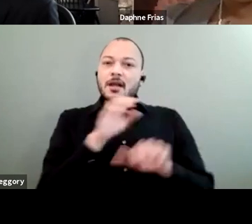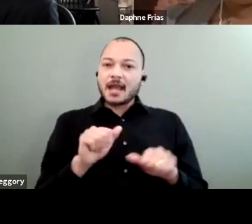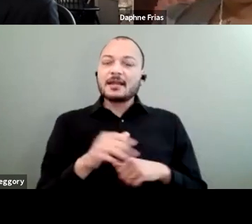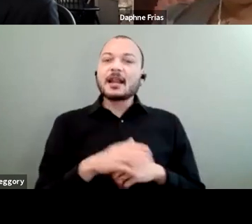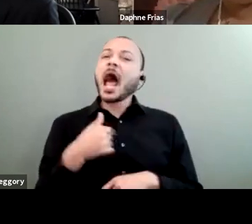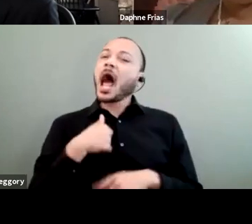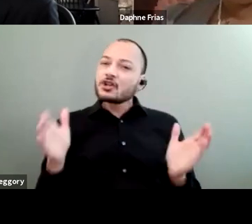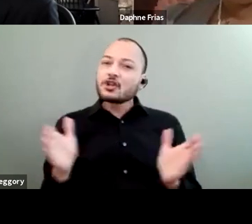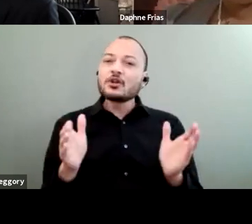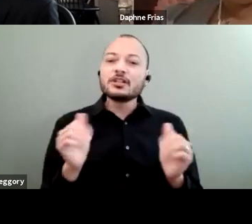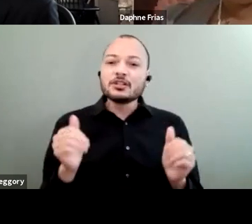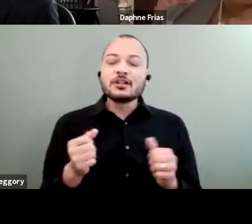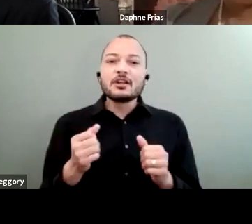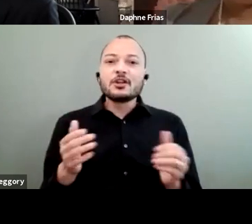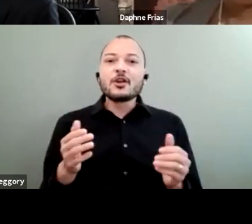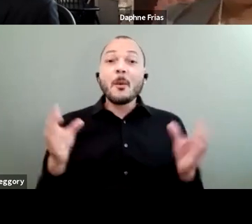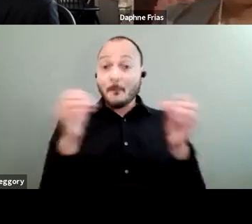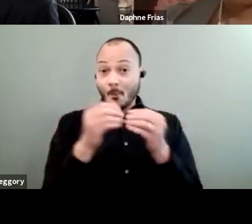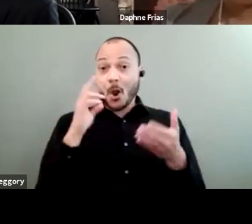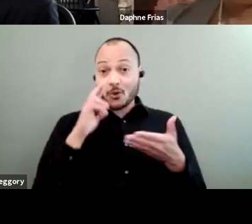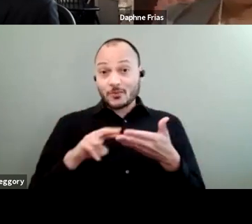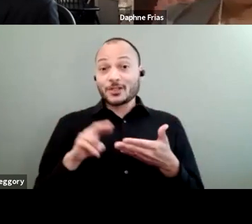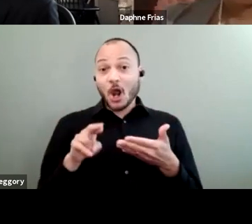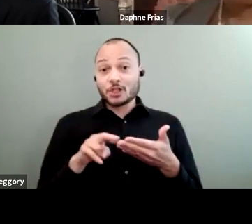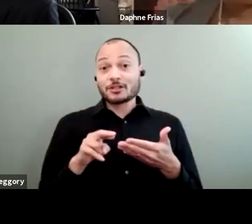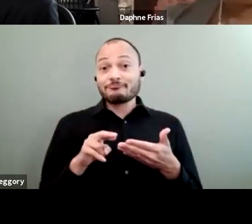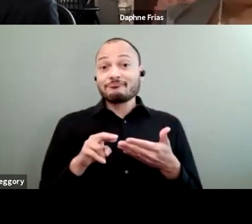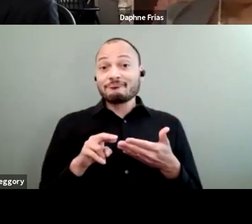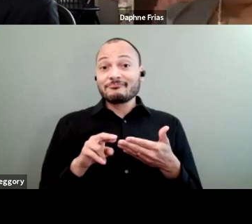for more research to be funded in this area.